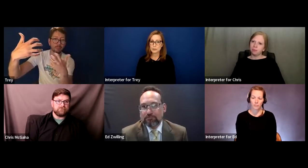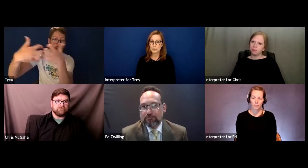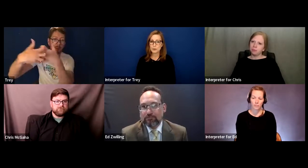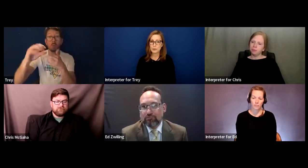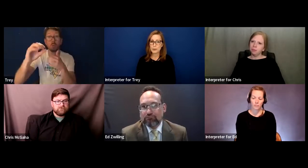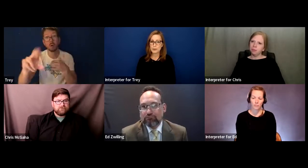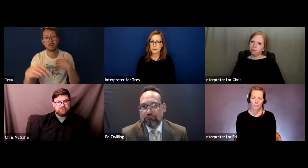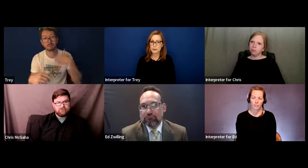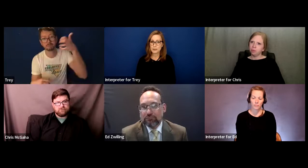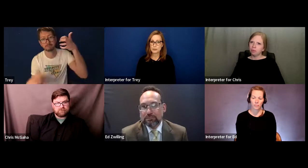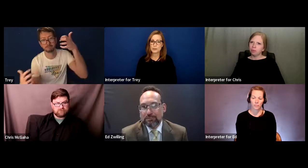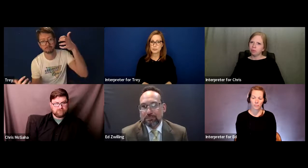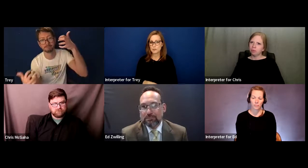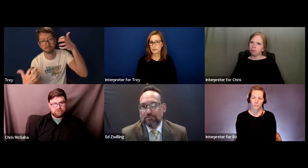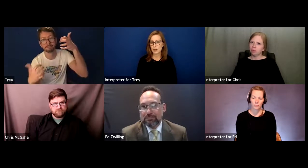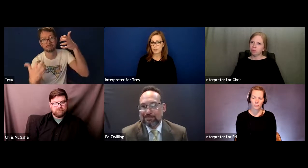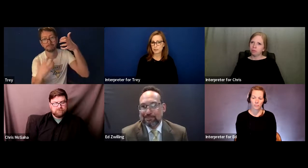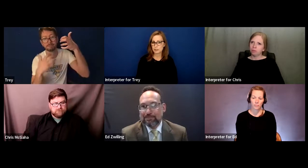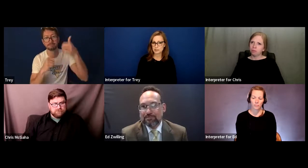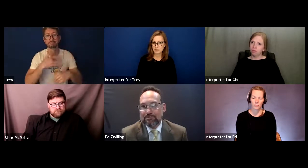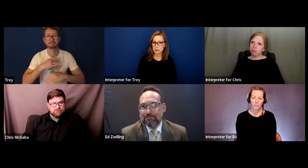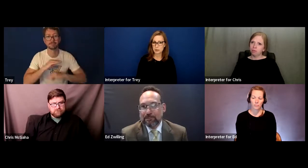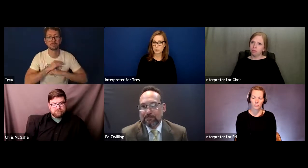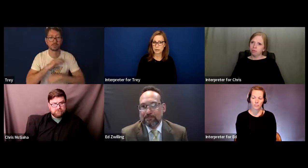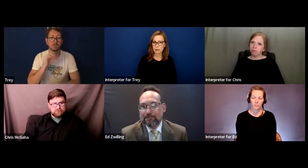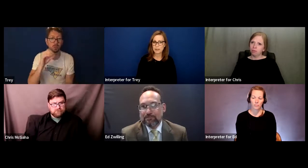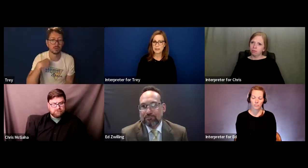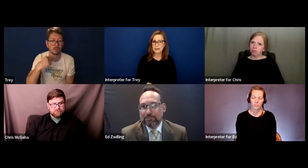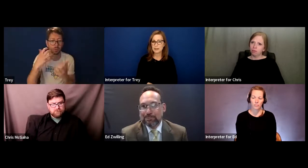work with them to achieve the accommodations that I required.